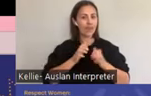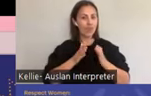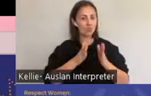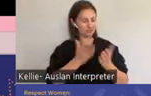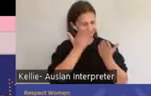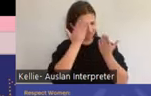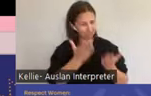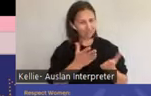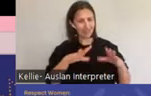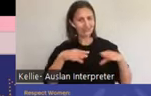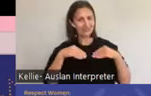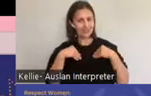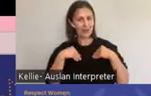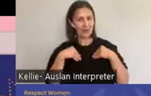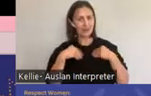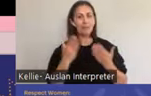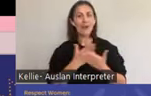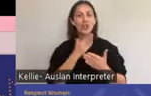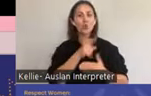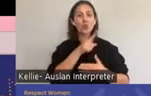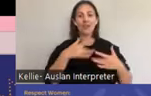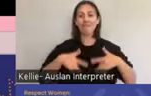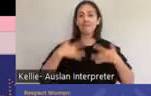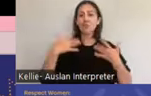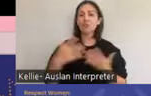pleasurable relationships, and to have their voices heard.